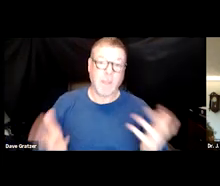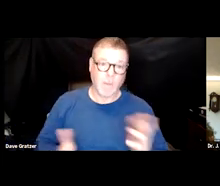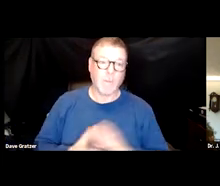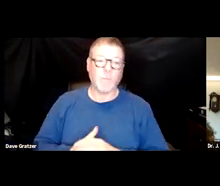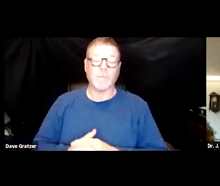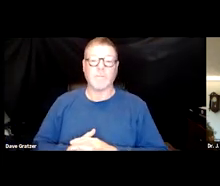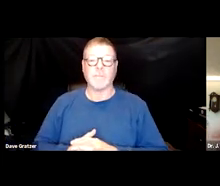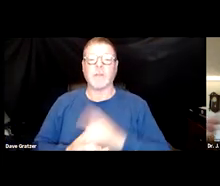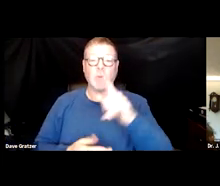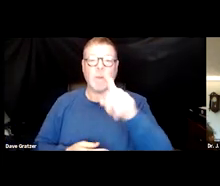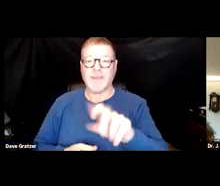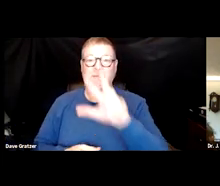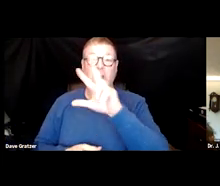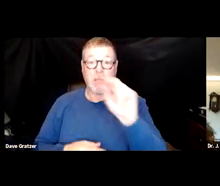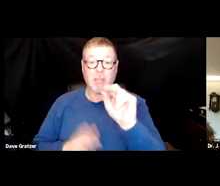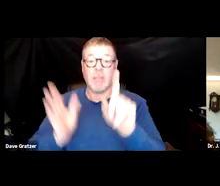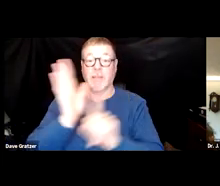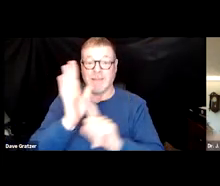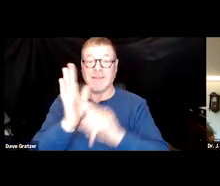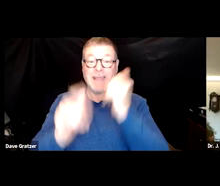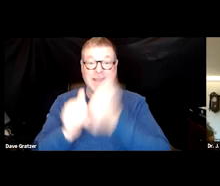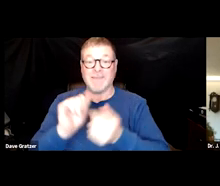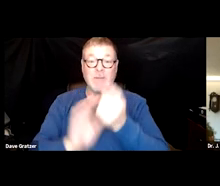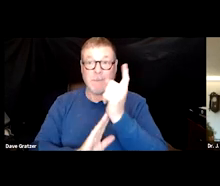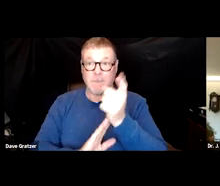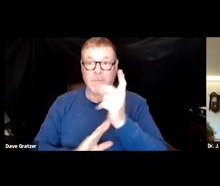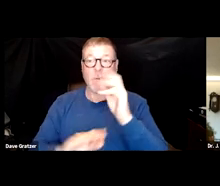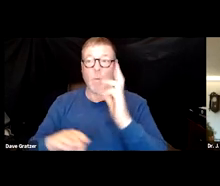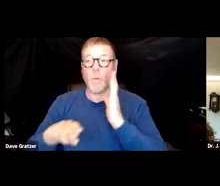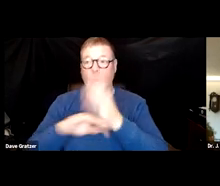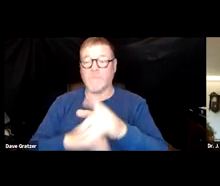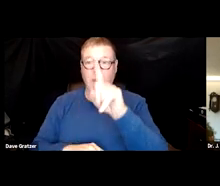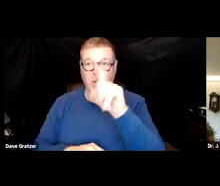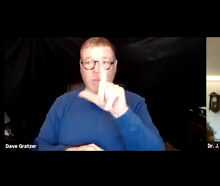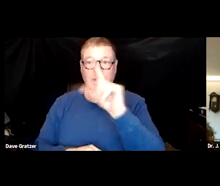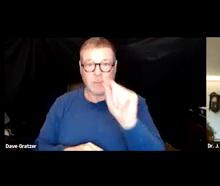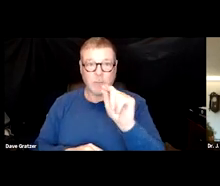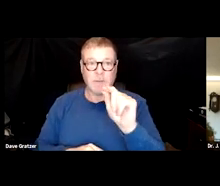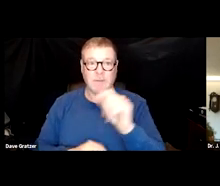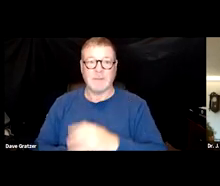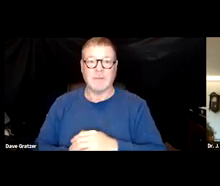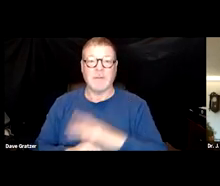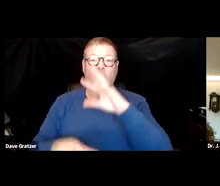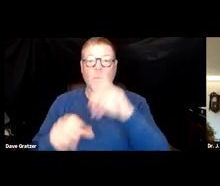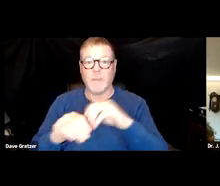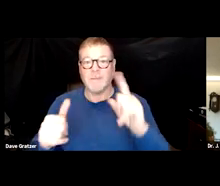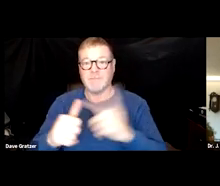you have to have 30 beats per minute or greater than 120 beats within the first 10 minutes